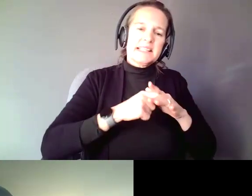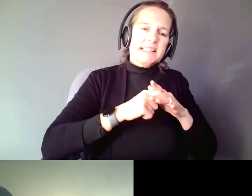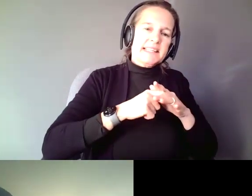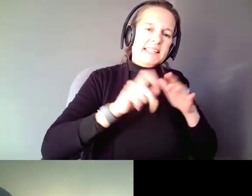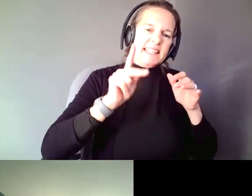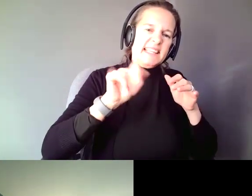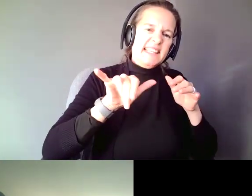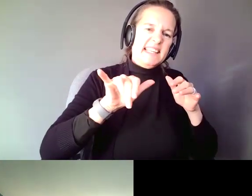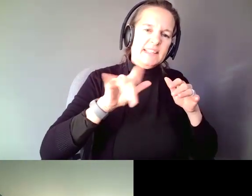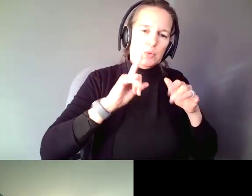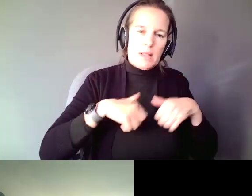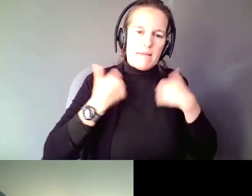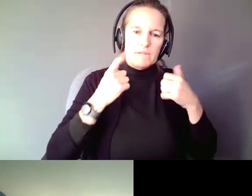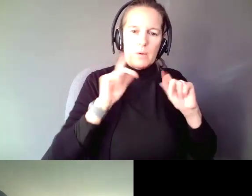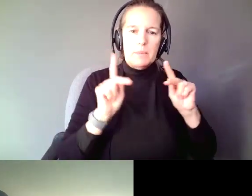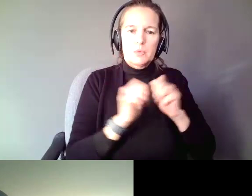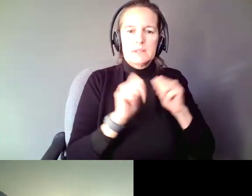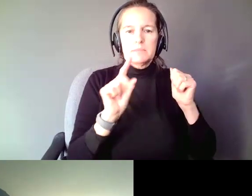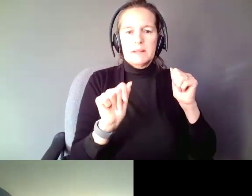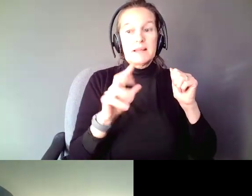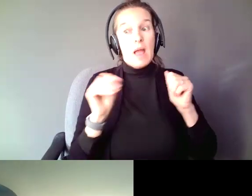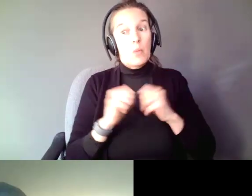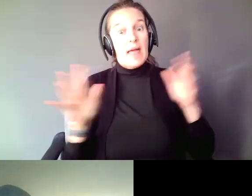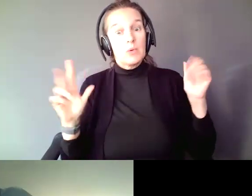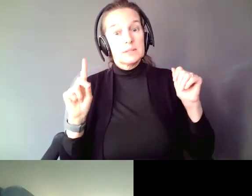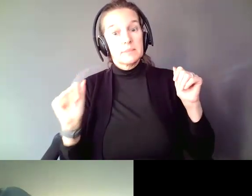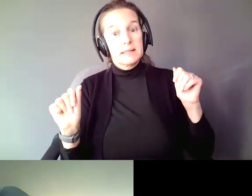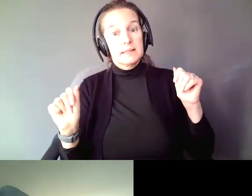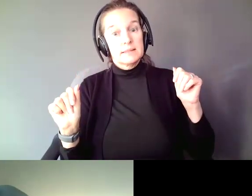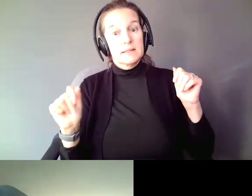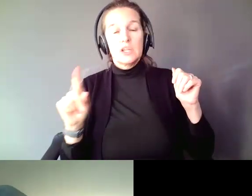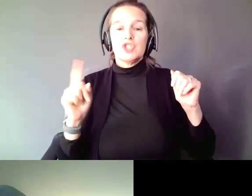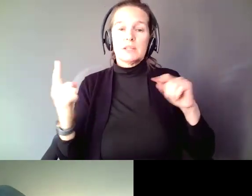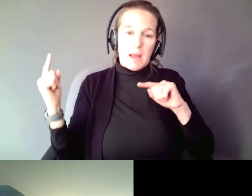for People with Disabilities. And without disabilities. Just by being here today,